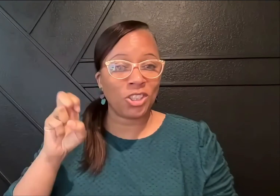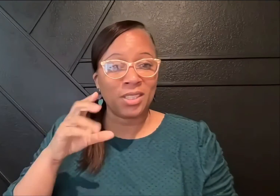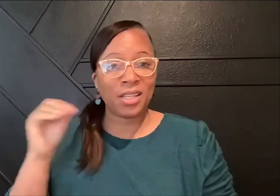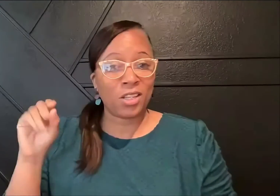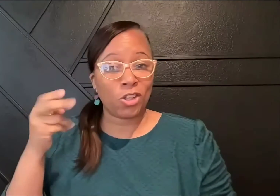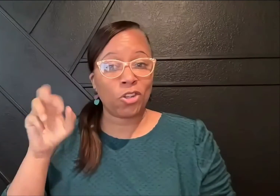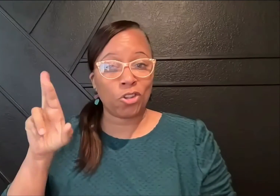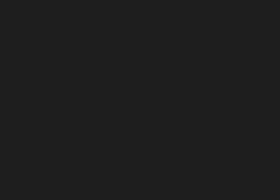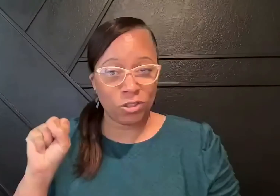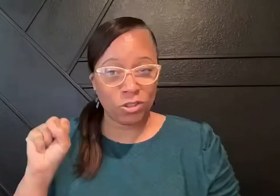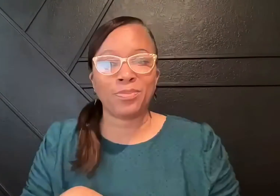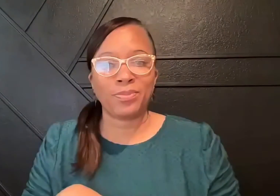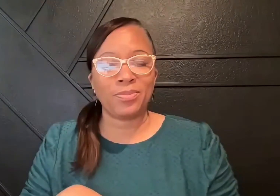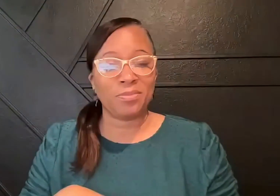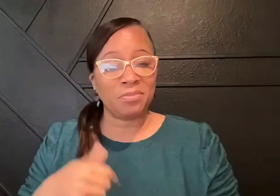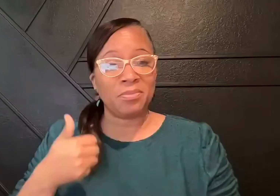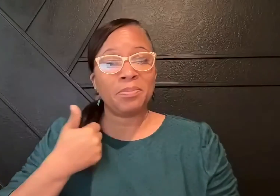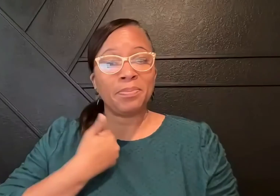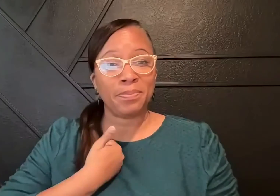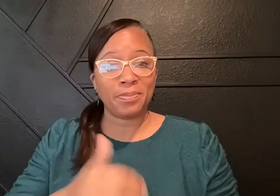My pronouns are she and her and hers.